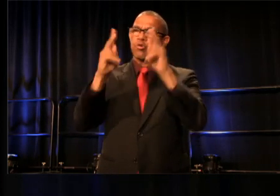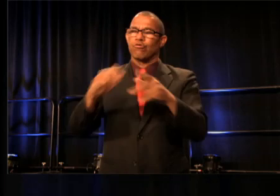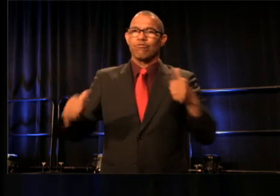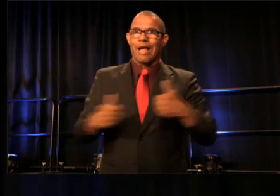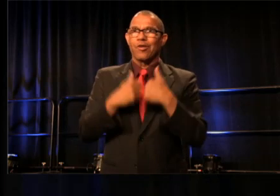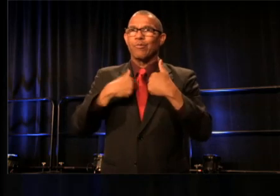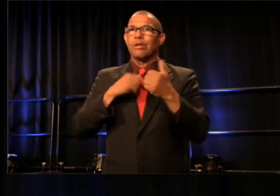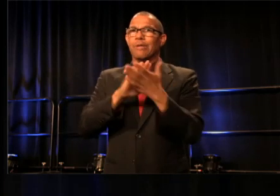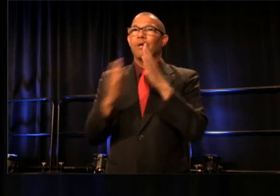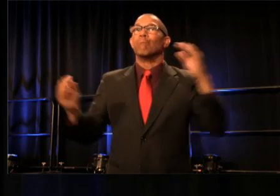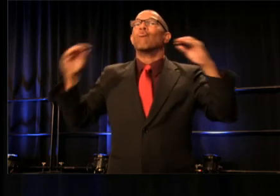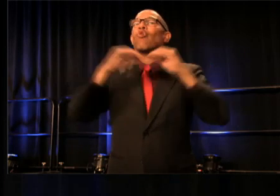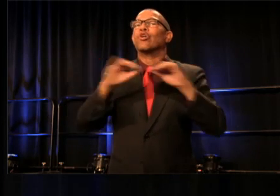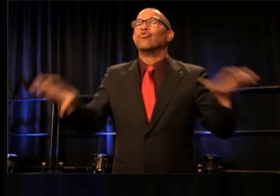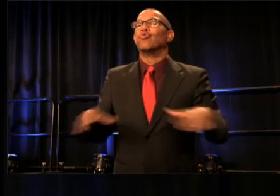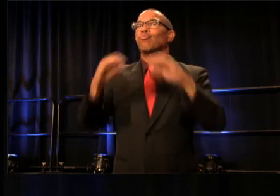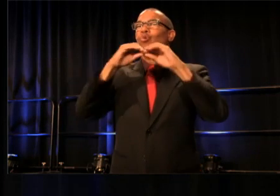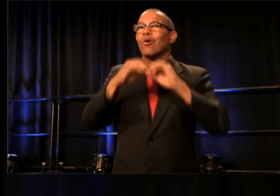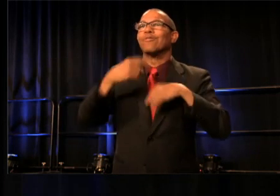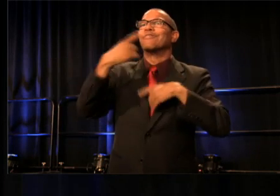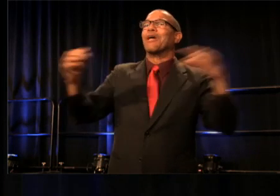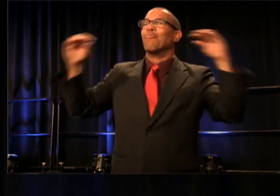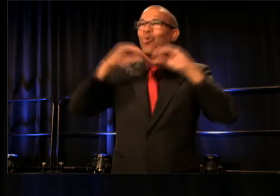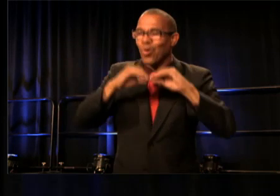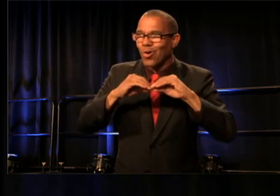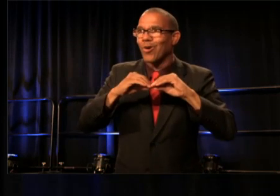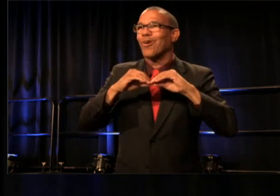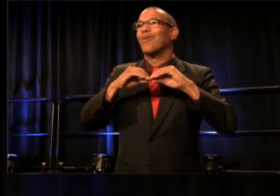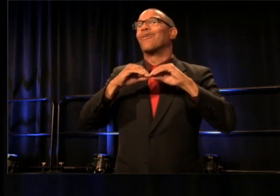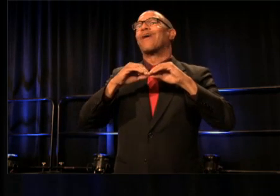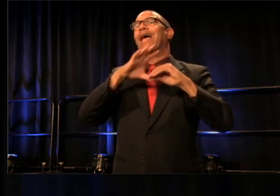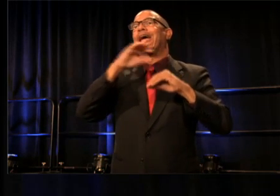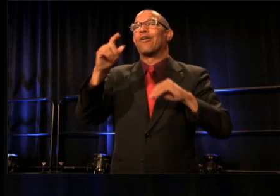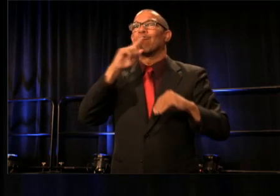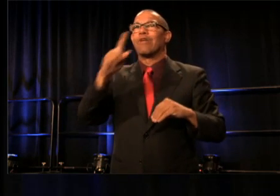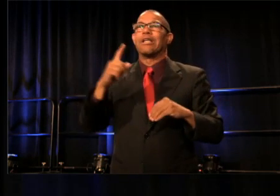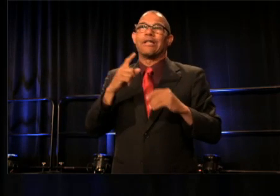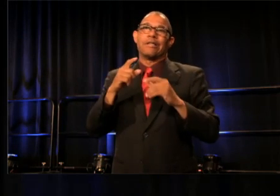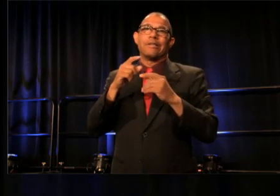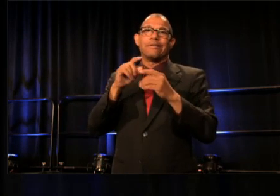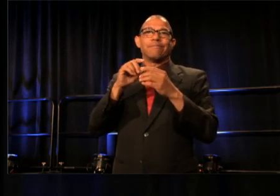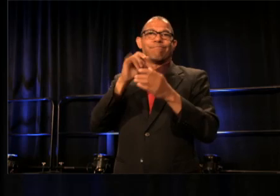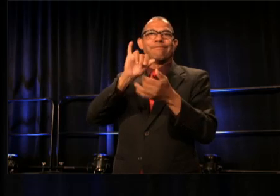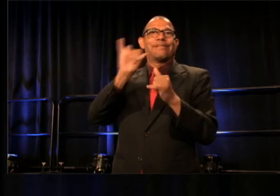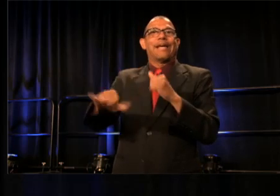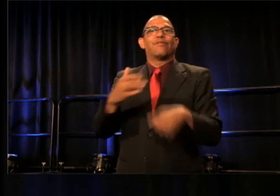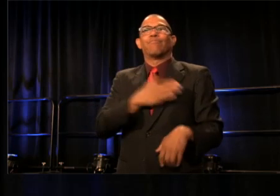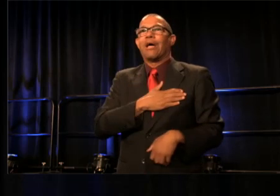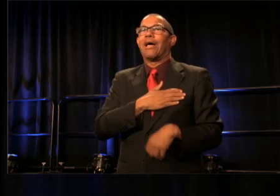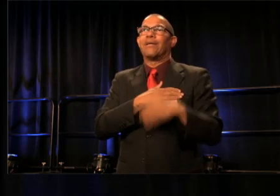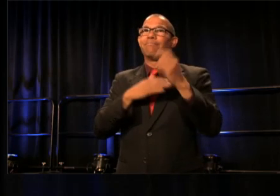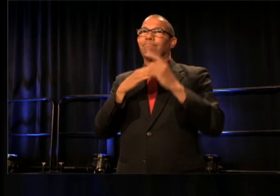to do more, to say more and remains my tireless champion. And I want to congratulate my fellow finalists,